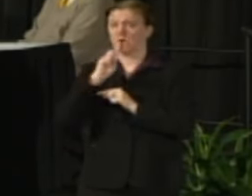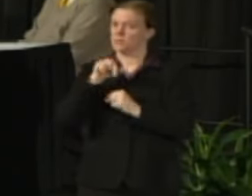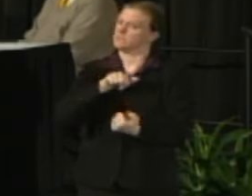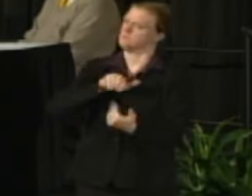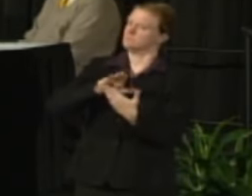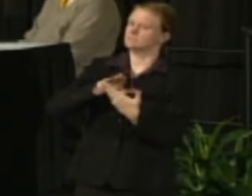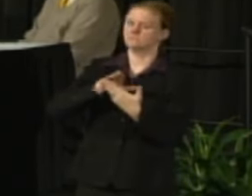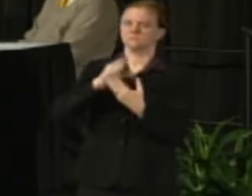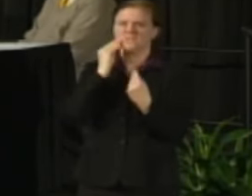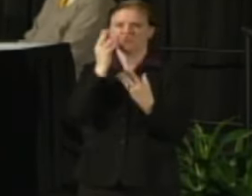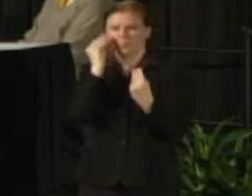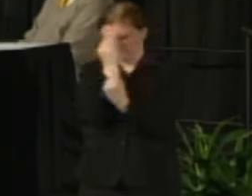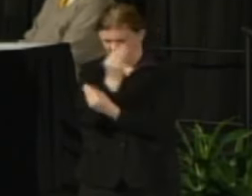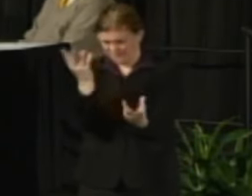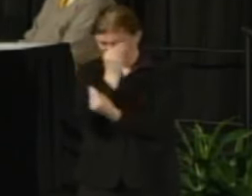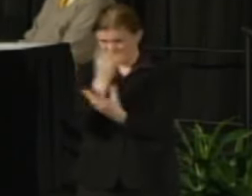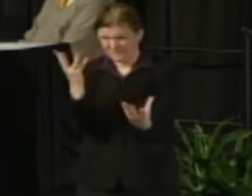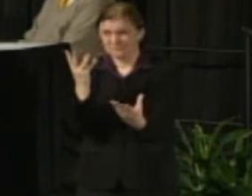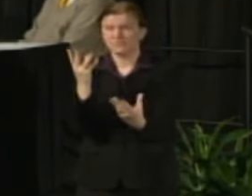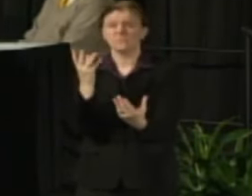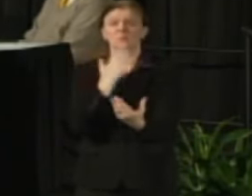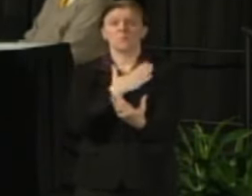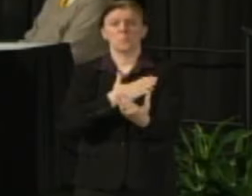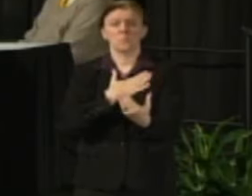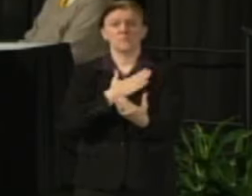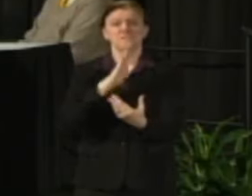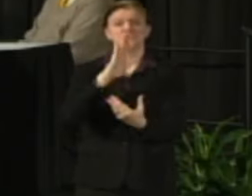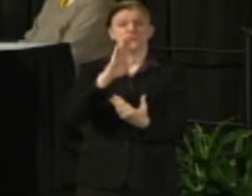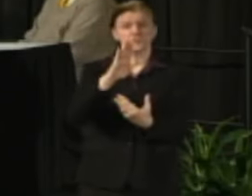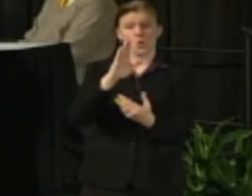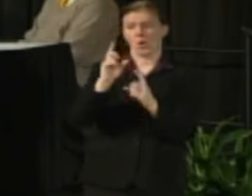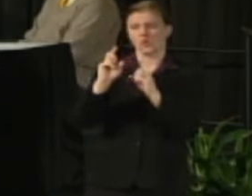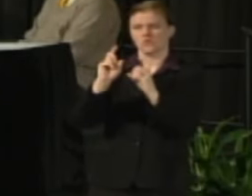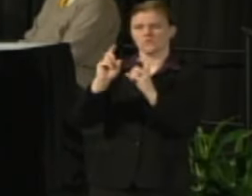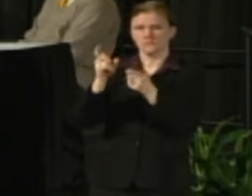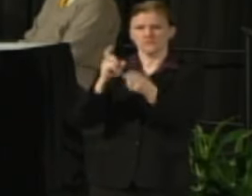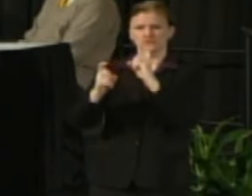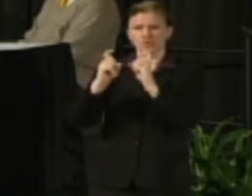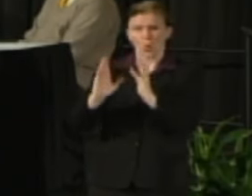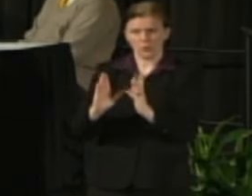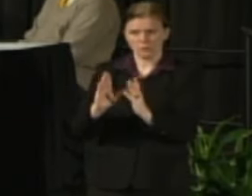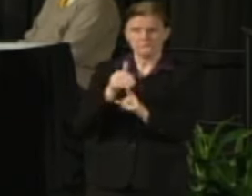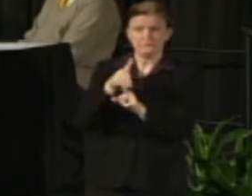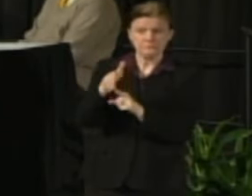and I would say reach out to your donor professionals in your schools. Thank them in advance.